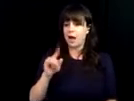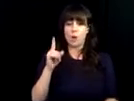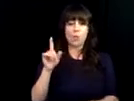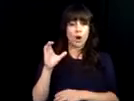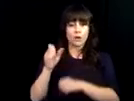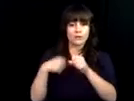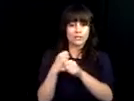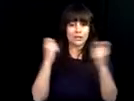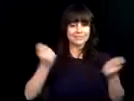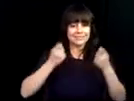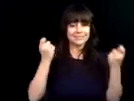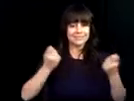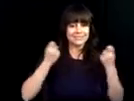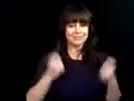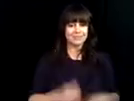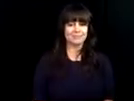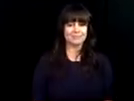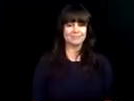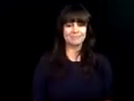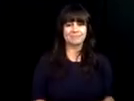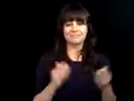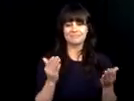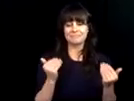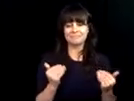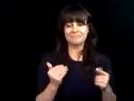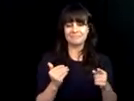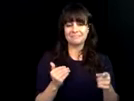Congratulation to VR for the wonderful work and congratulations for